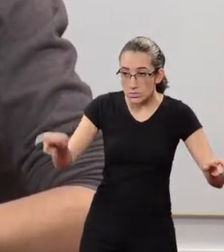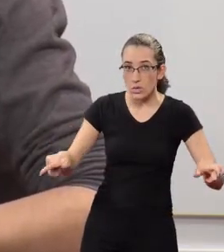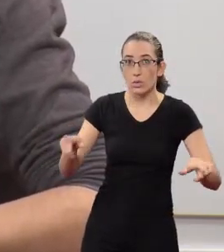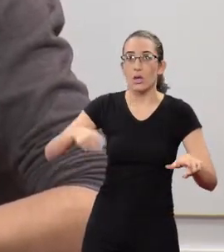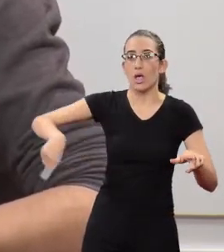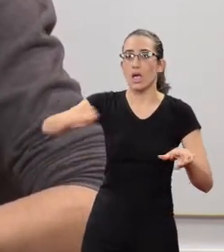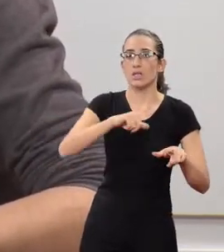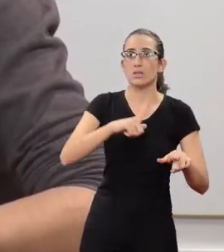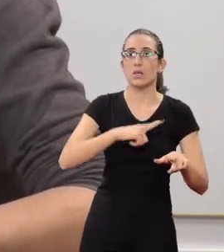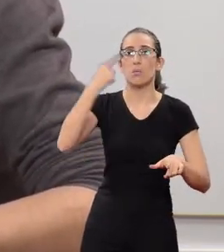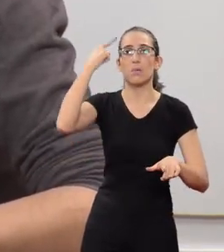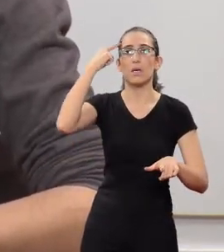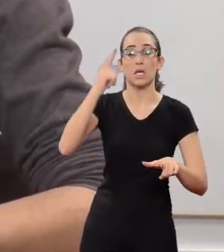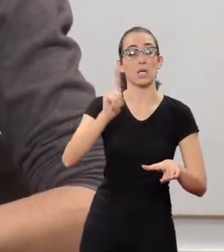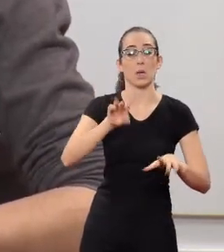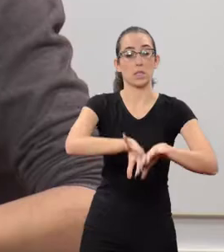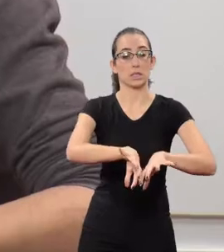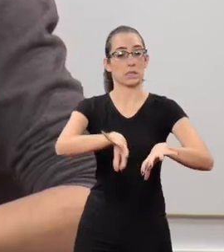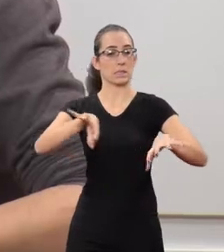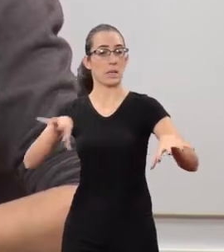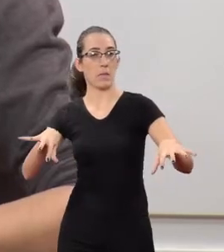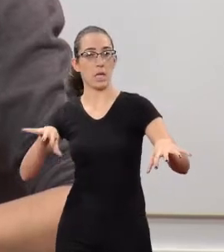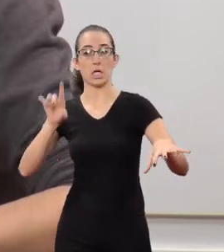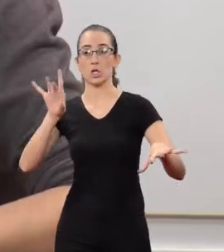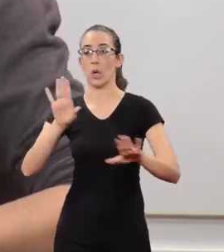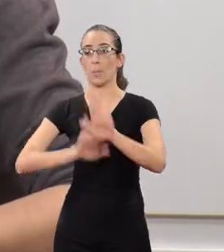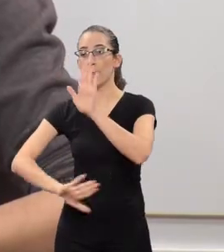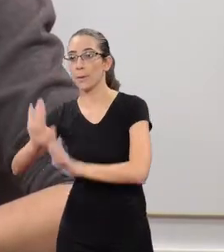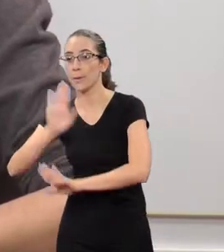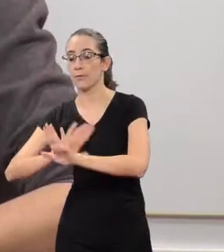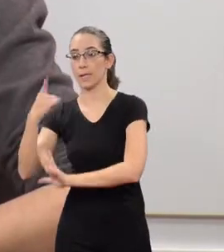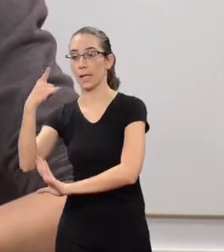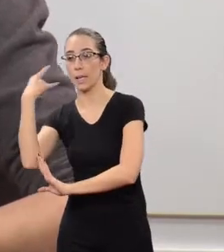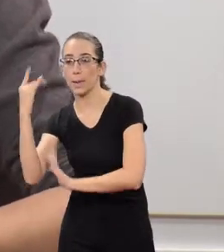And people think Human Rights are just to defend thieves.